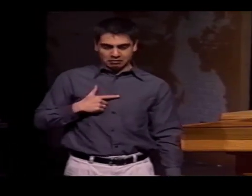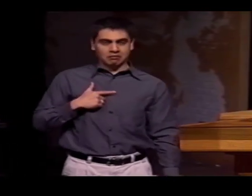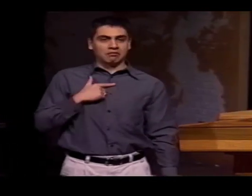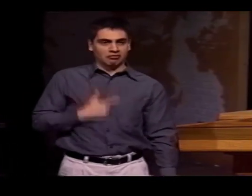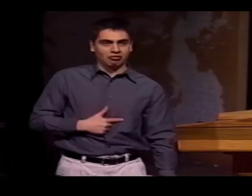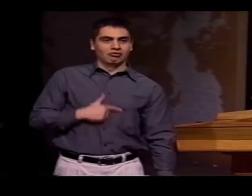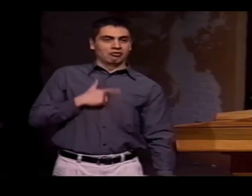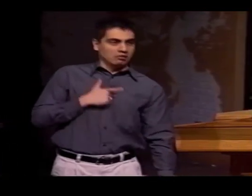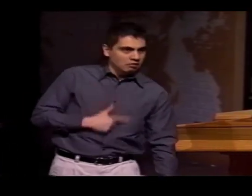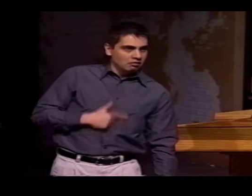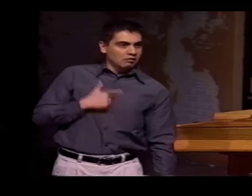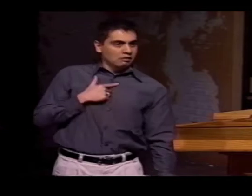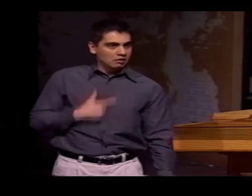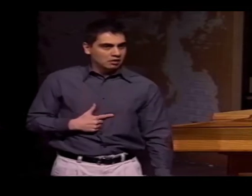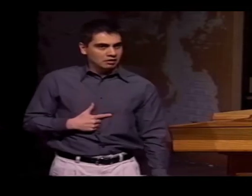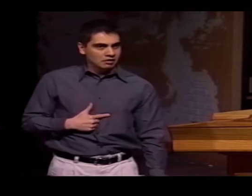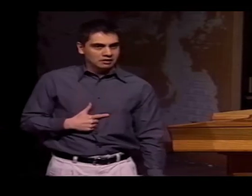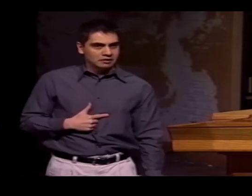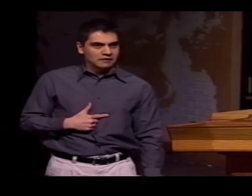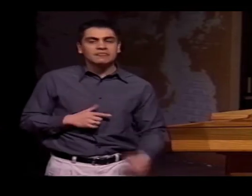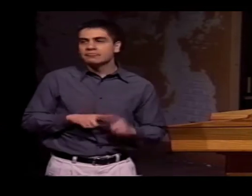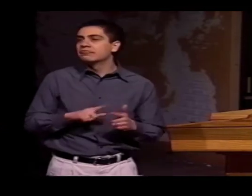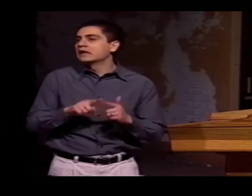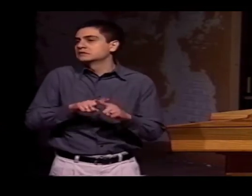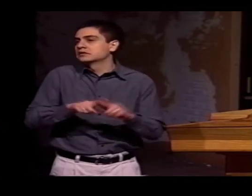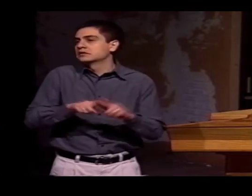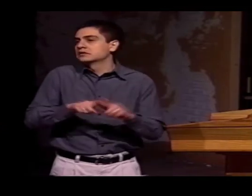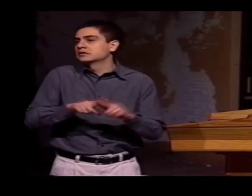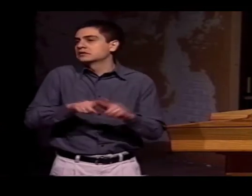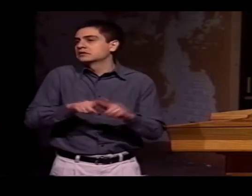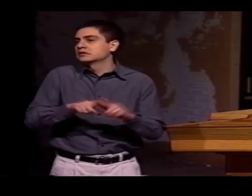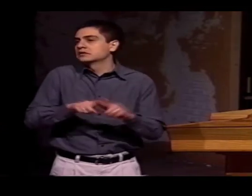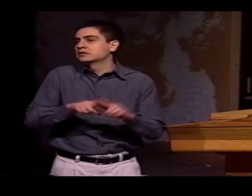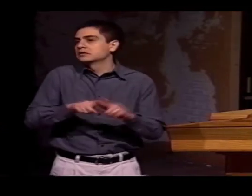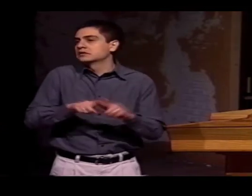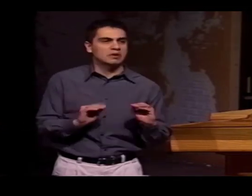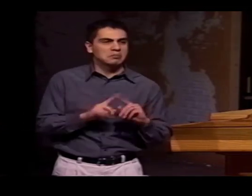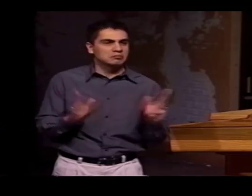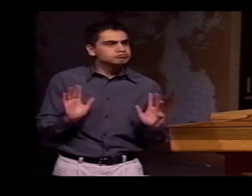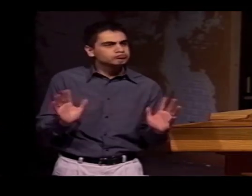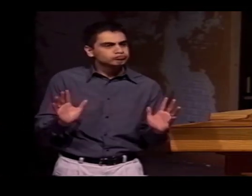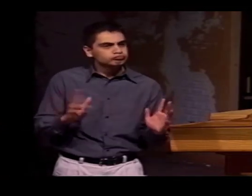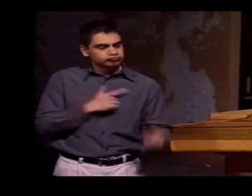SO WHETHER I USE IT--AND IF THE MOVEMENT IS DIFFERENT, THEN IT WOULD NOT HAVE BEEN CALLED